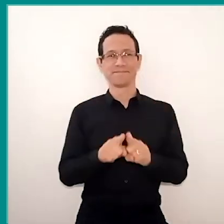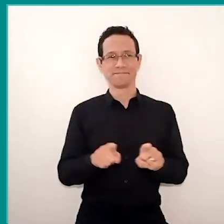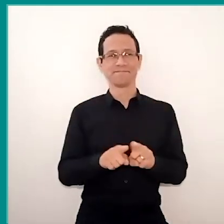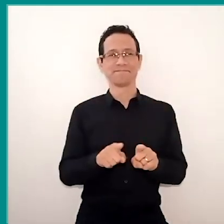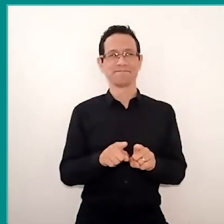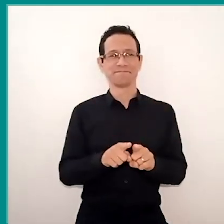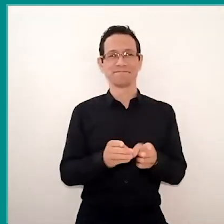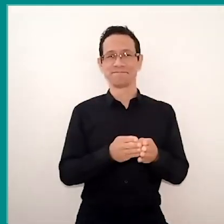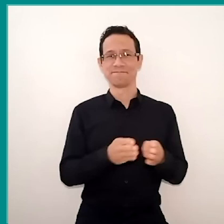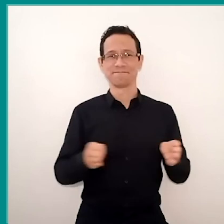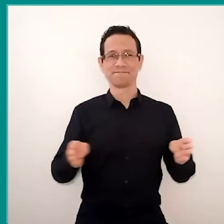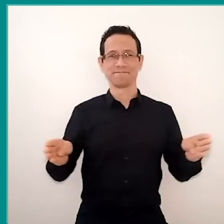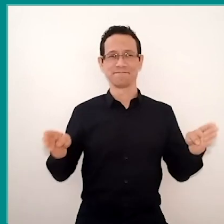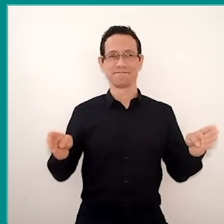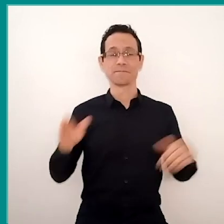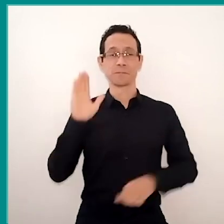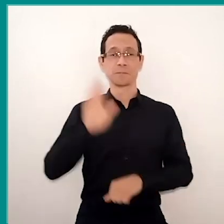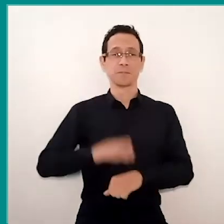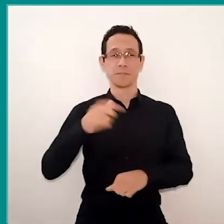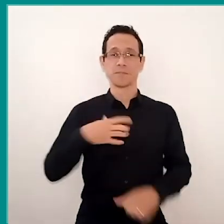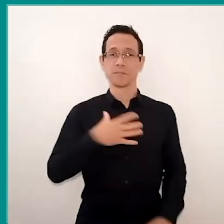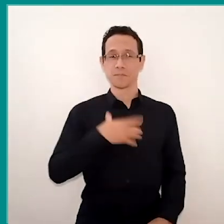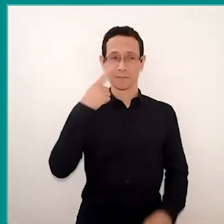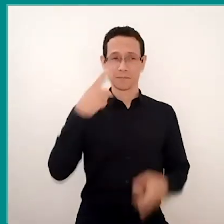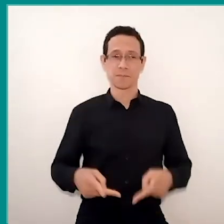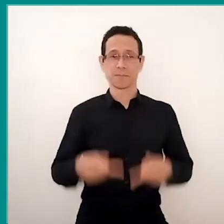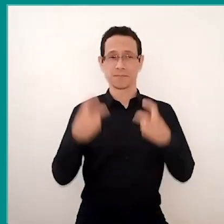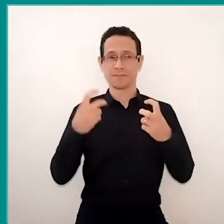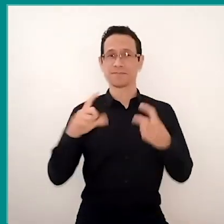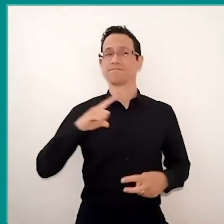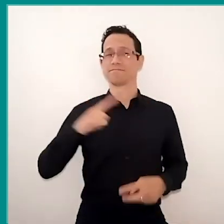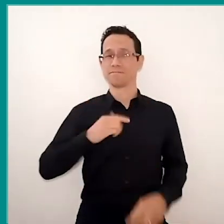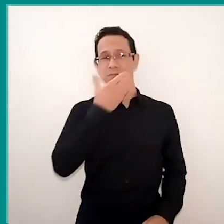more and more we feel the need of the parents, of them talking,